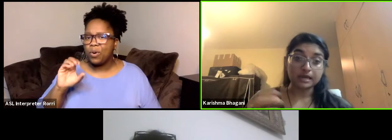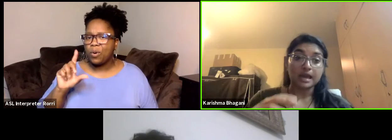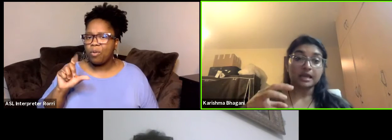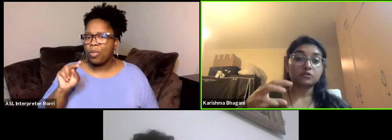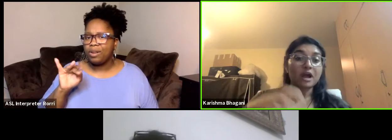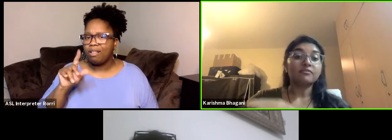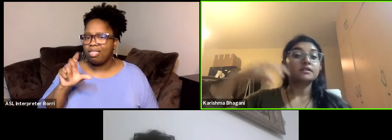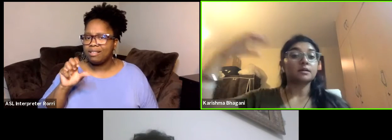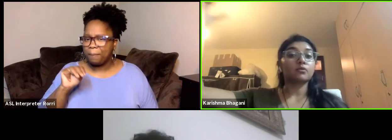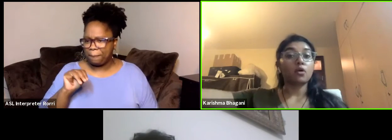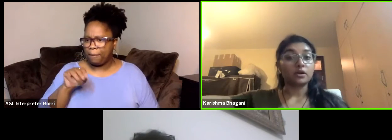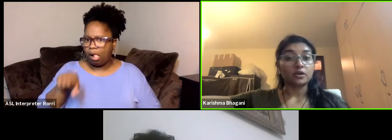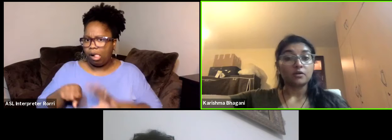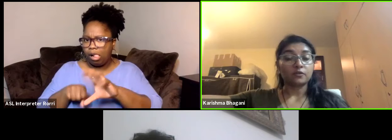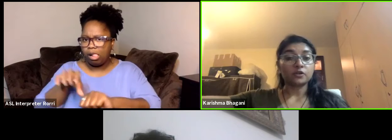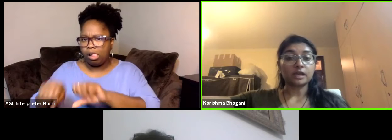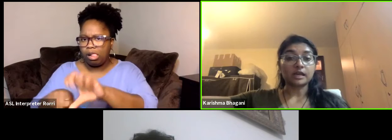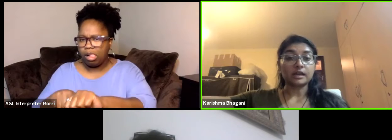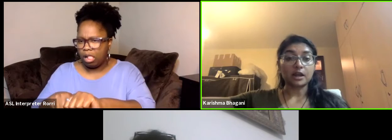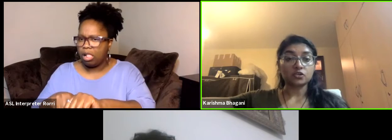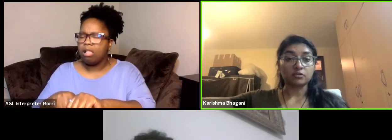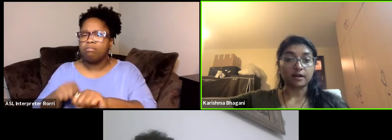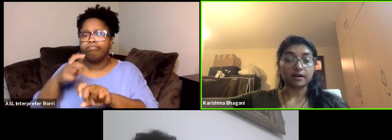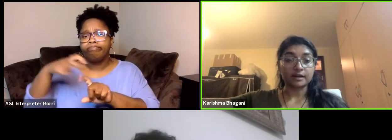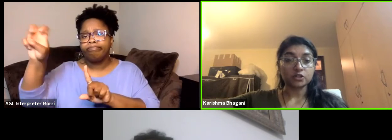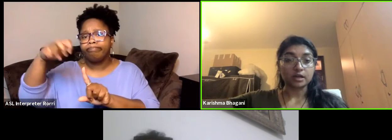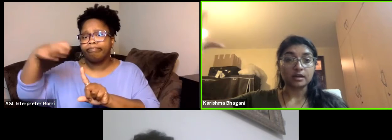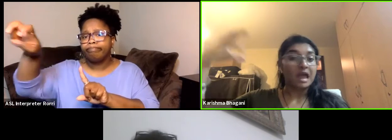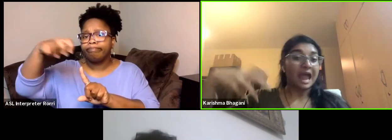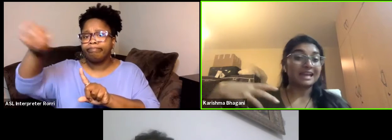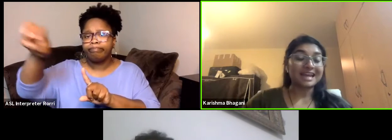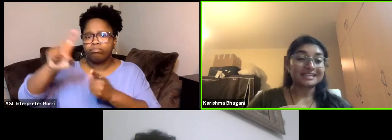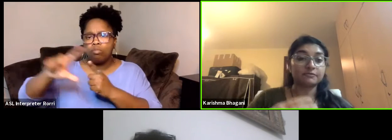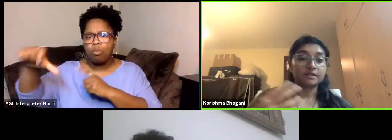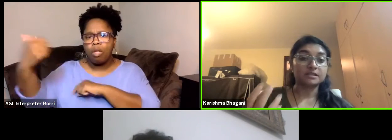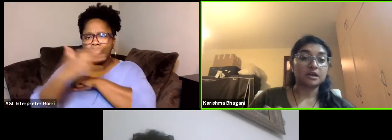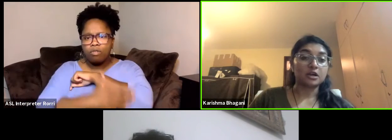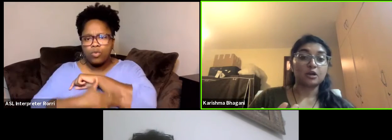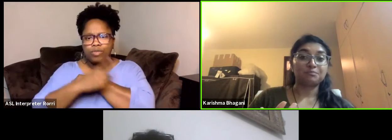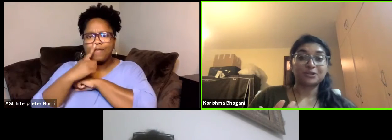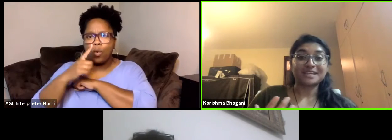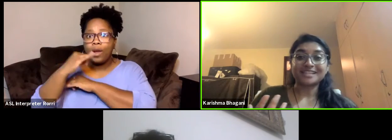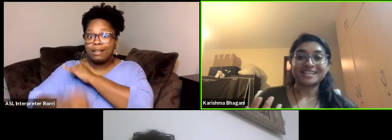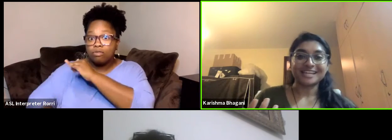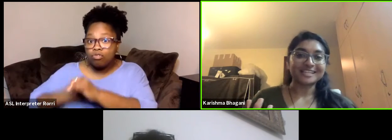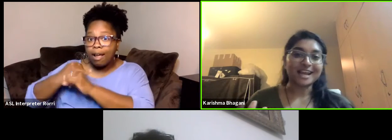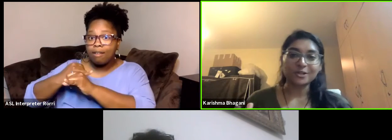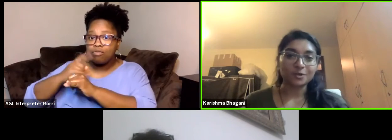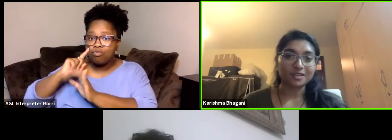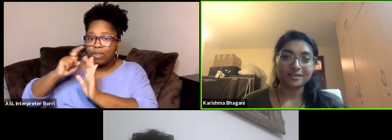travels abroad for it to get international recognition. And yet if it's presented at an international theater